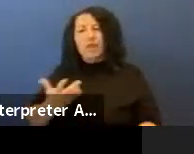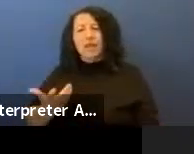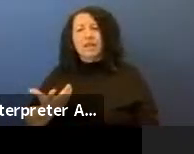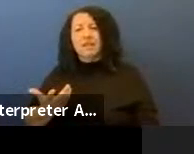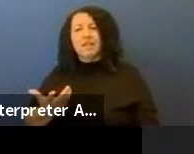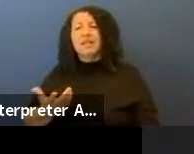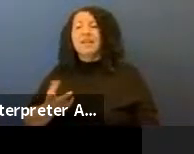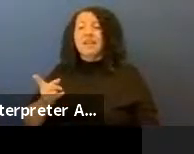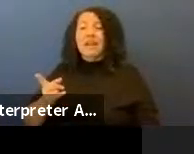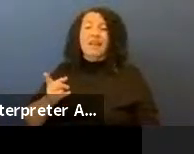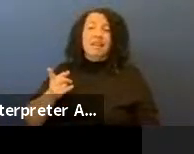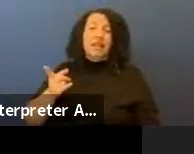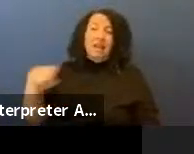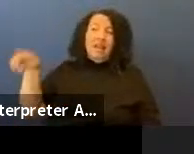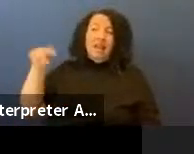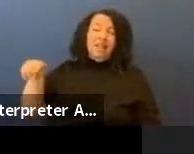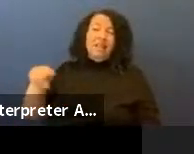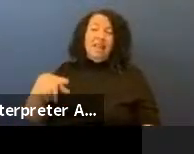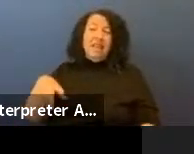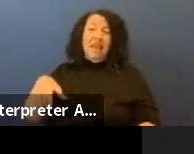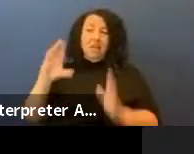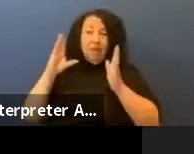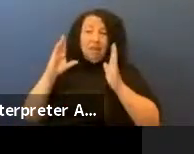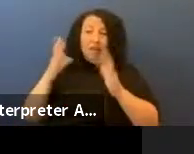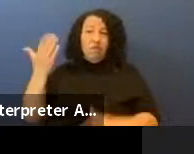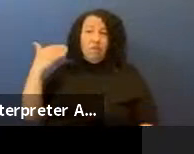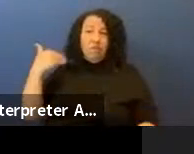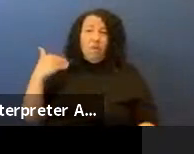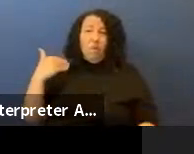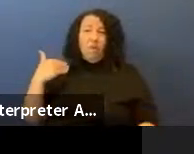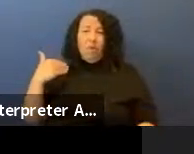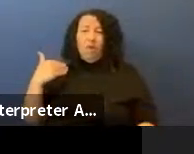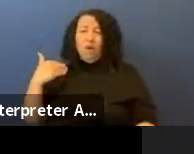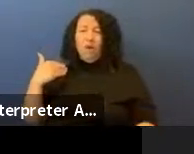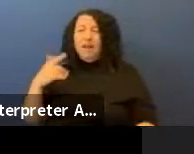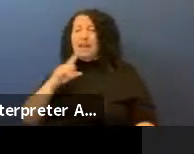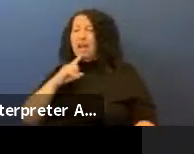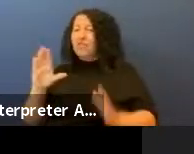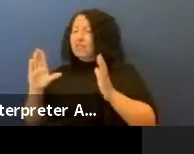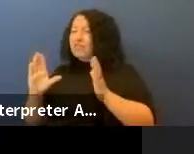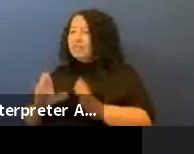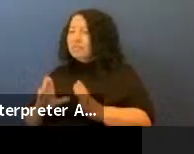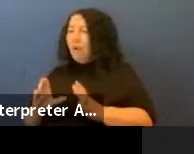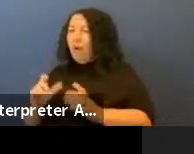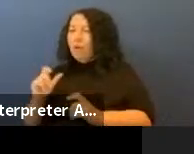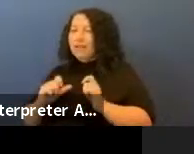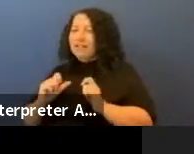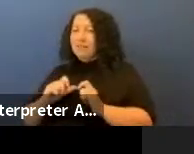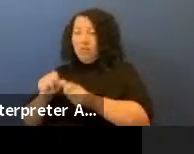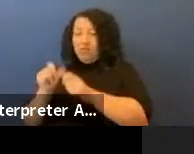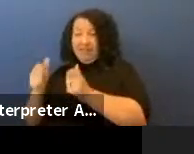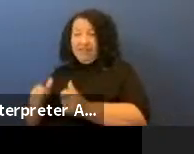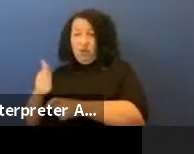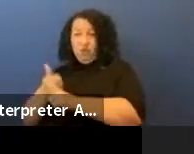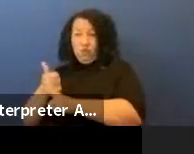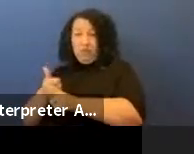recontextualized, in a small, small exhibit, the statue inside but now they're going to have a